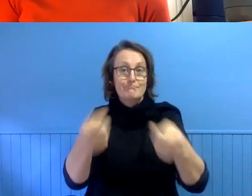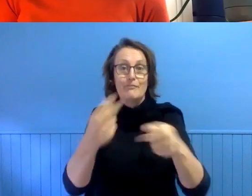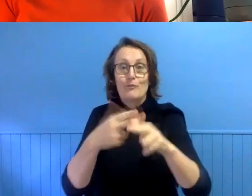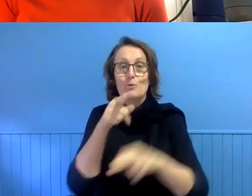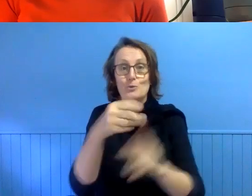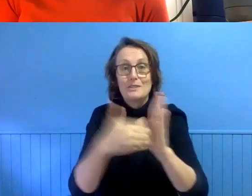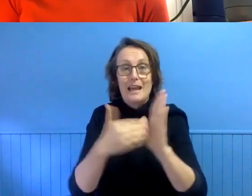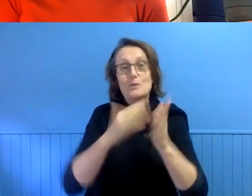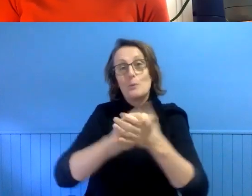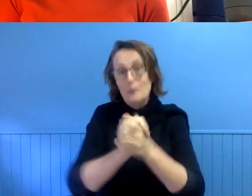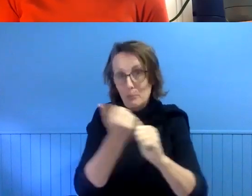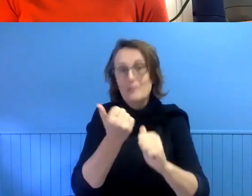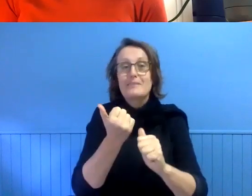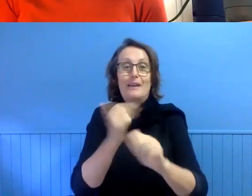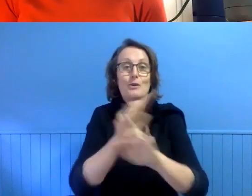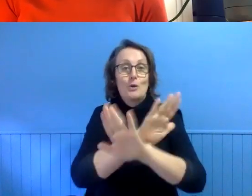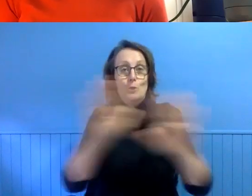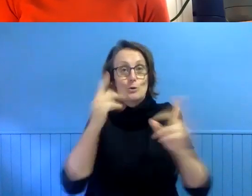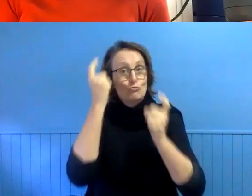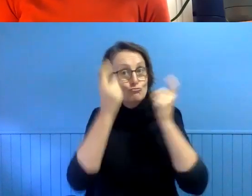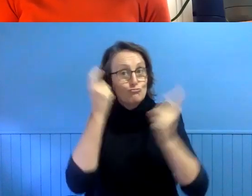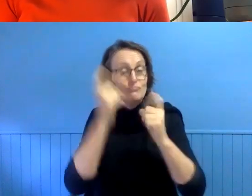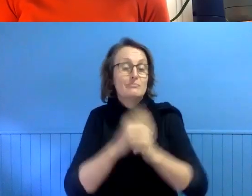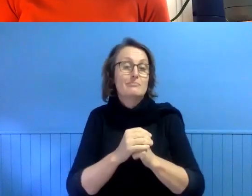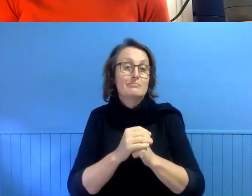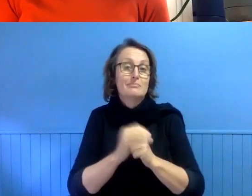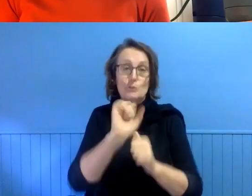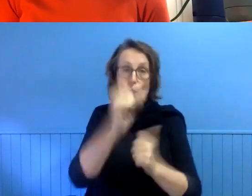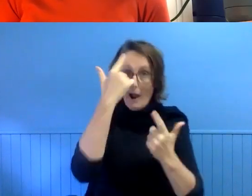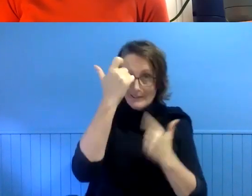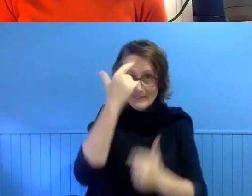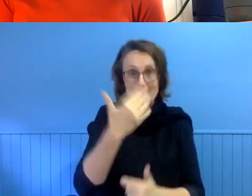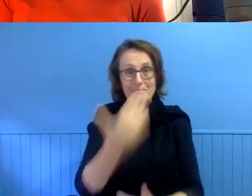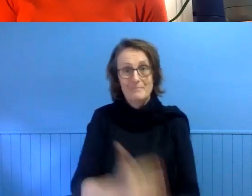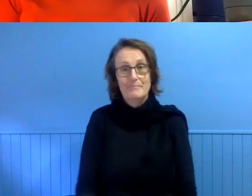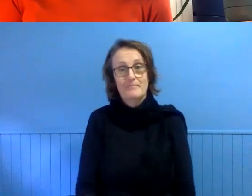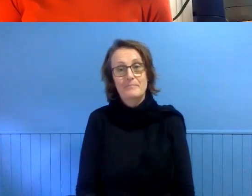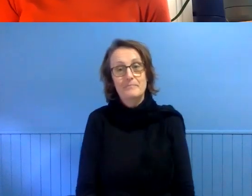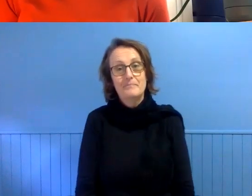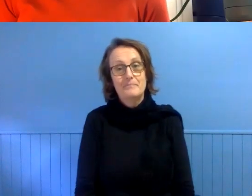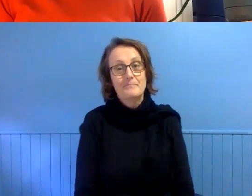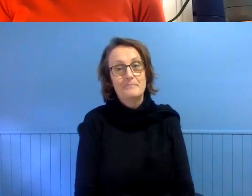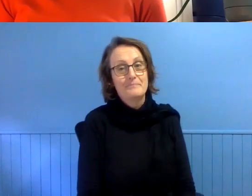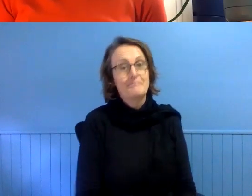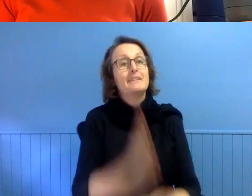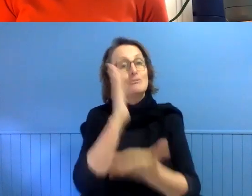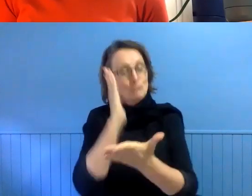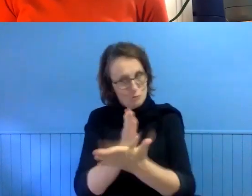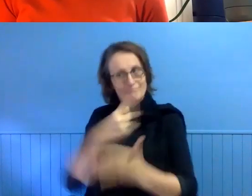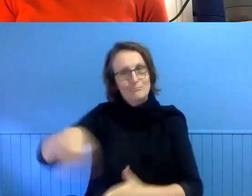appreciate your thoughts and ideas. In true collaborative fashion, you took the words out of my fashion.